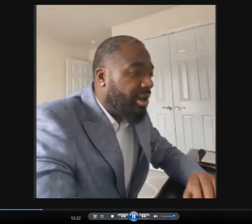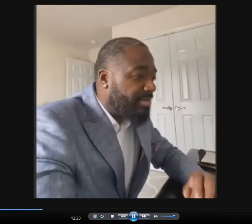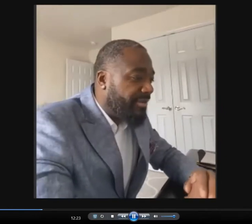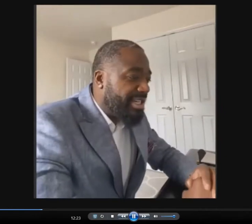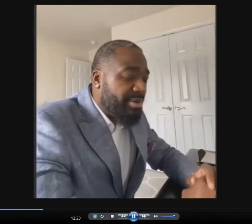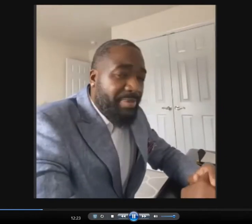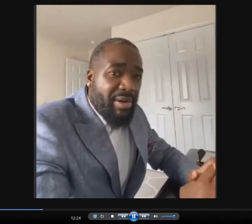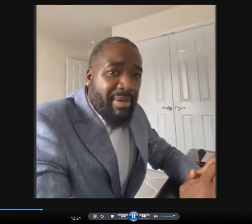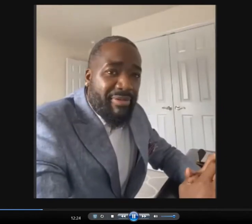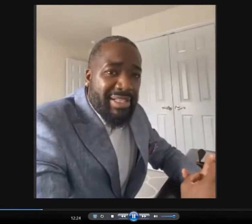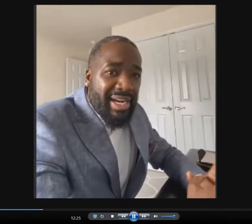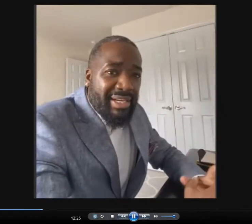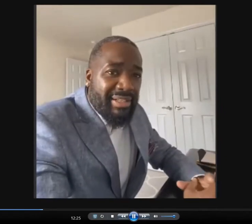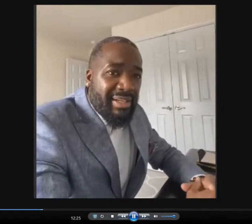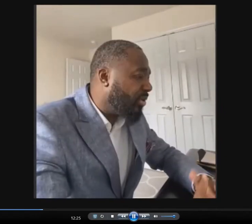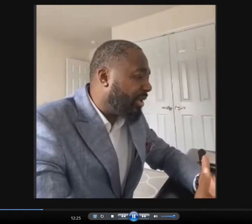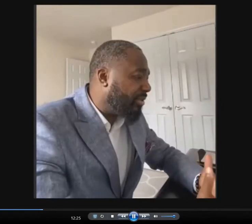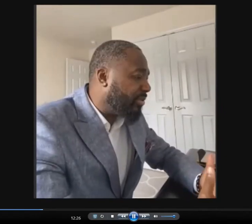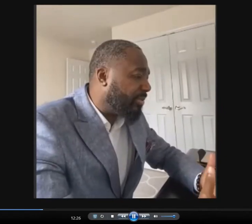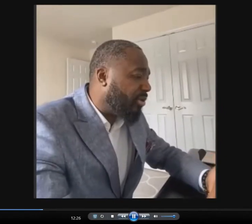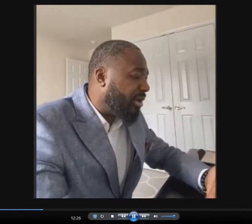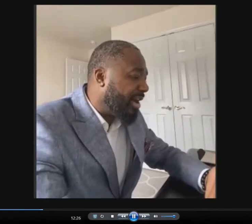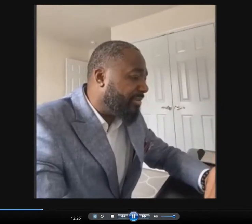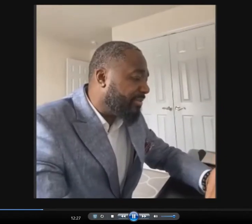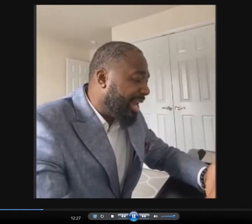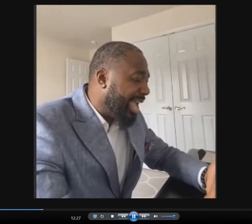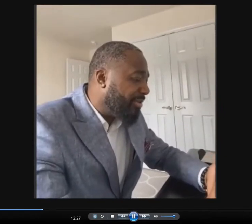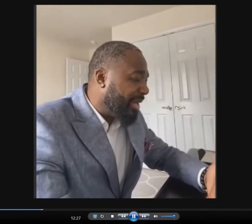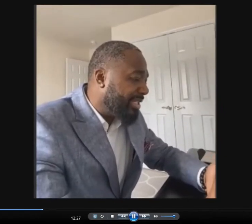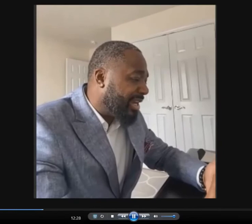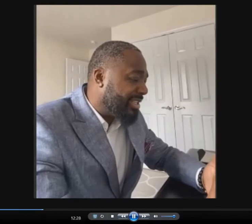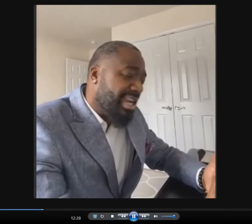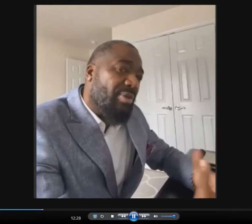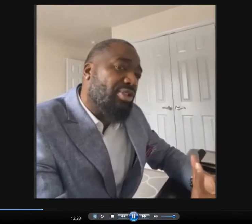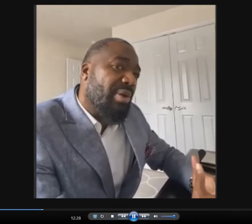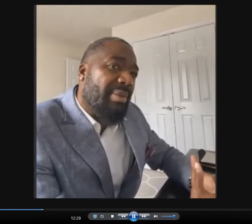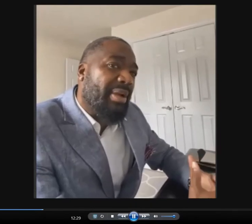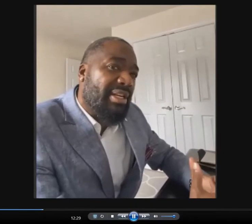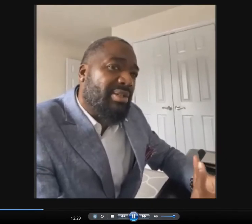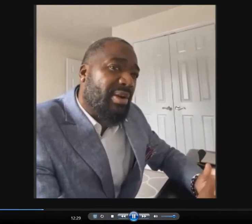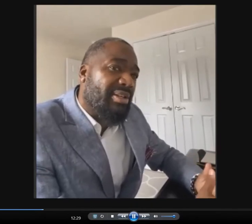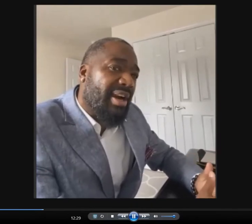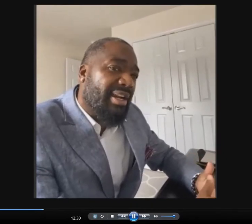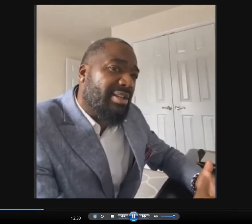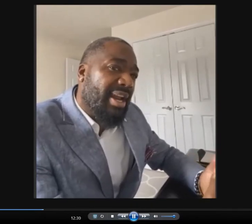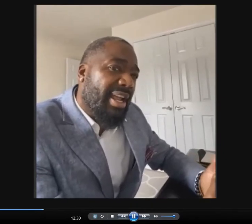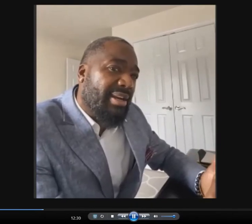of over. So I realized life had just begun. I couldn't necessarily travel on my own, so when I first, I lost my vision, I would depend on my